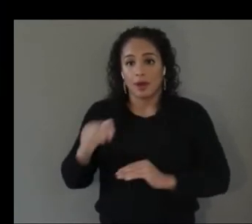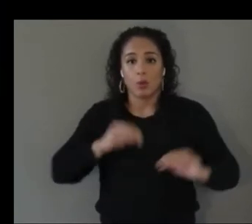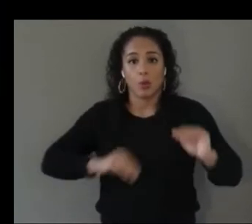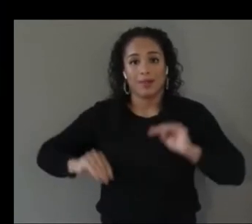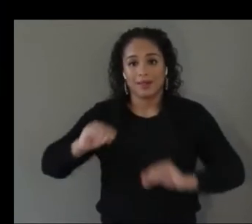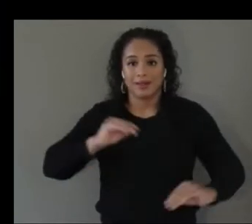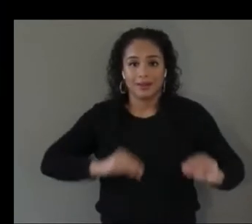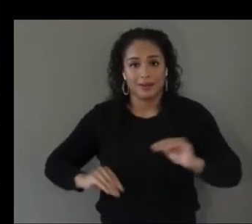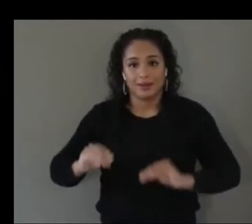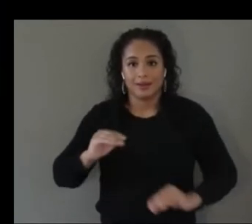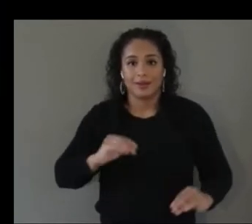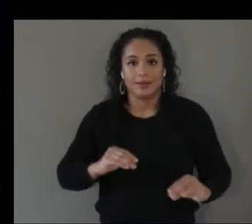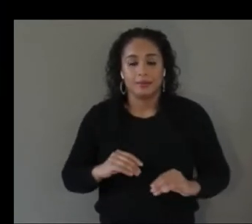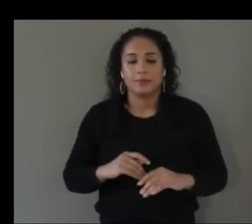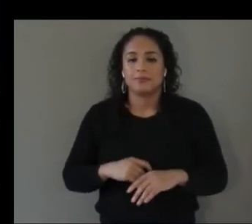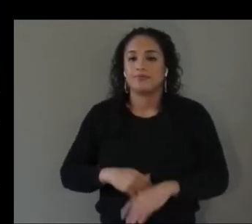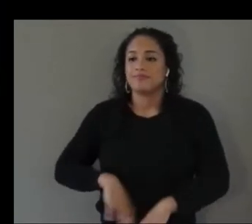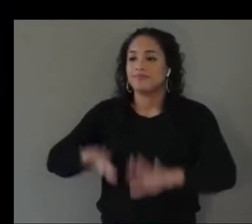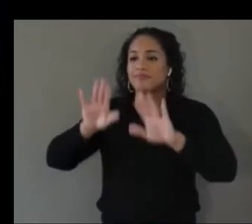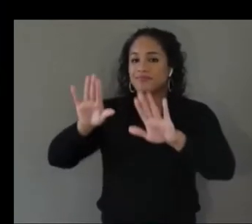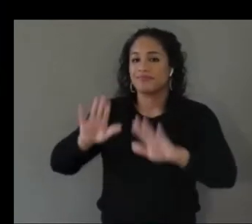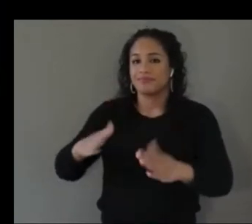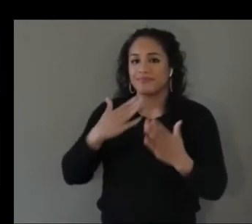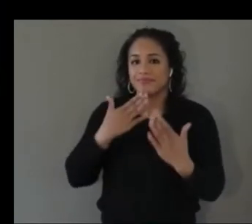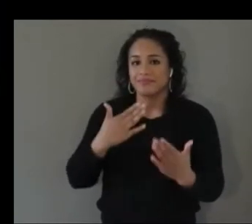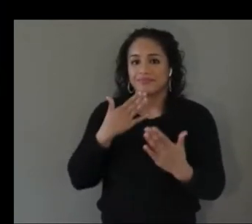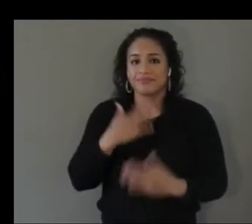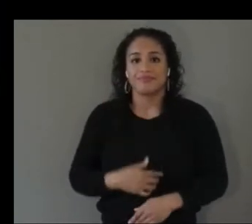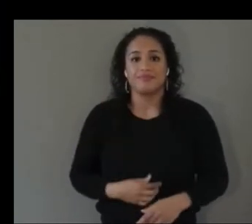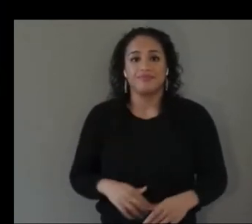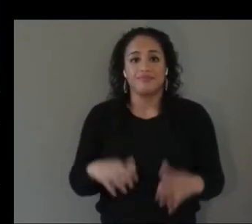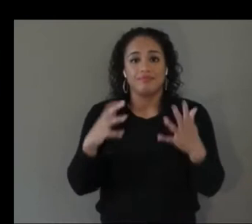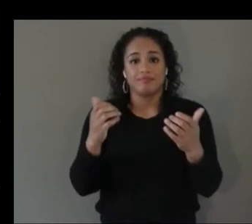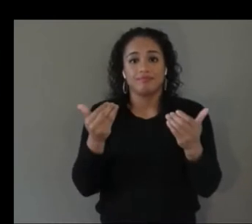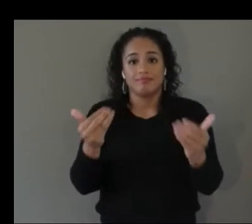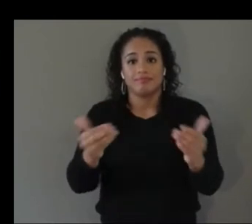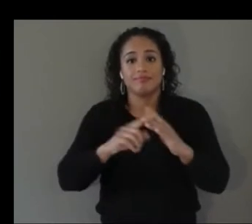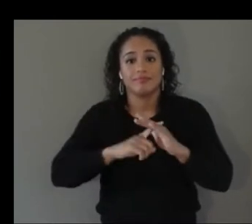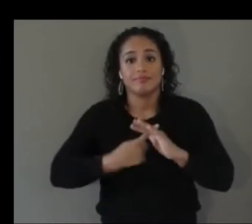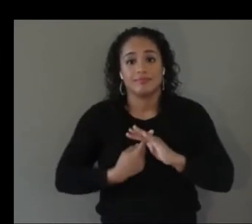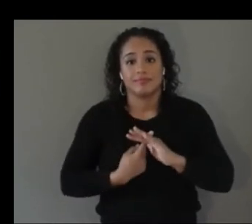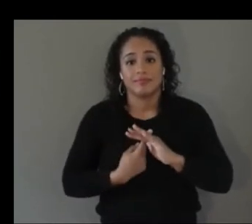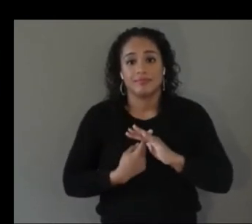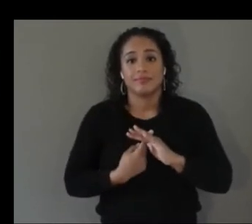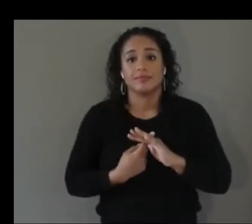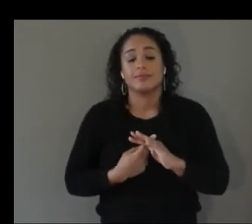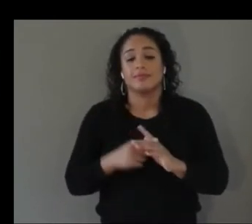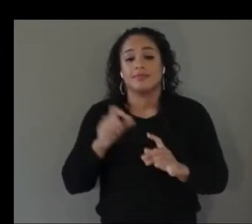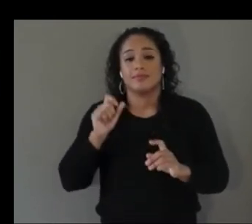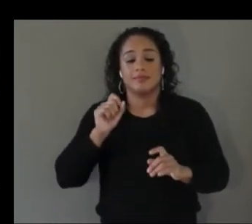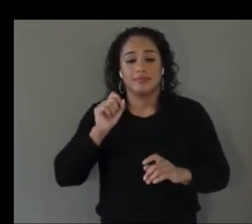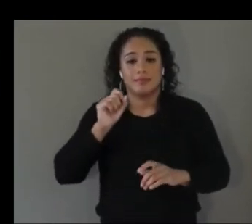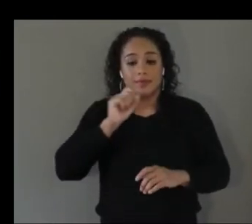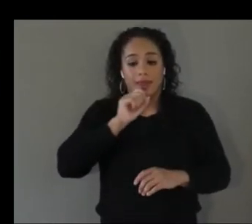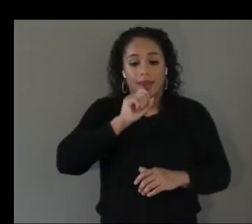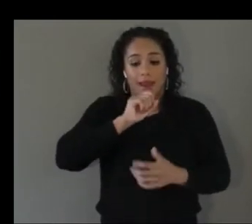great thank you so i wanted to get started by just asking each of you to tell us about the work that